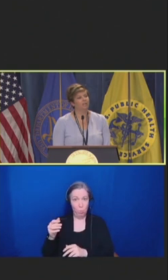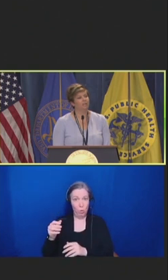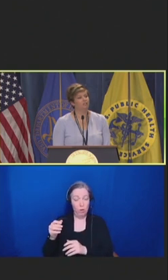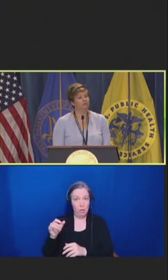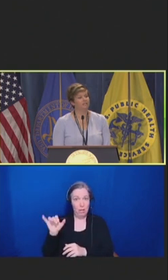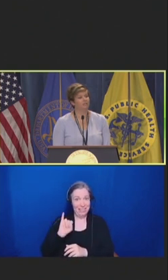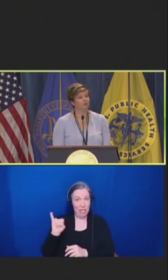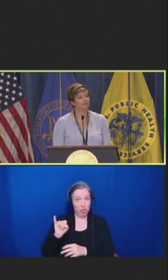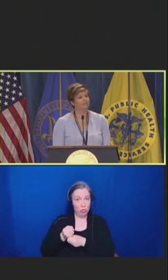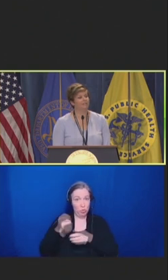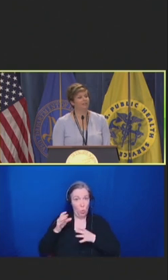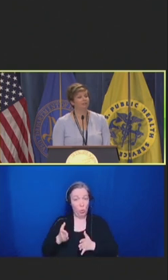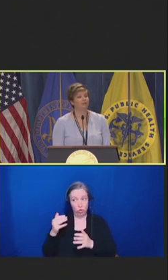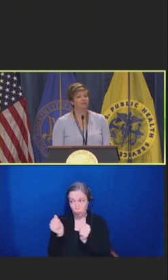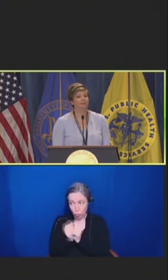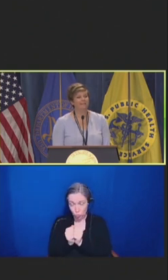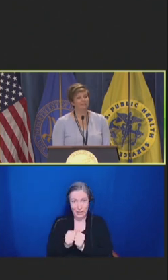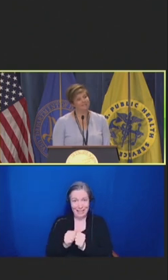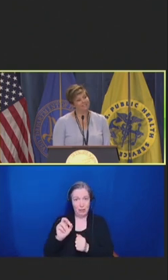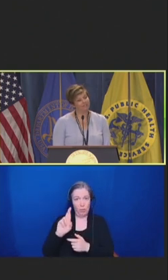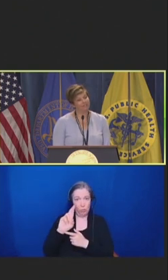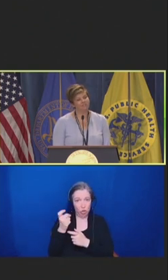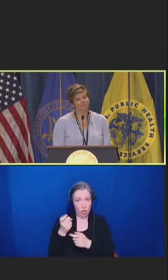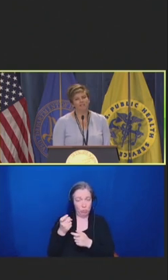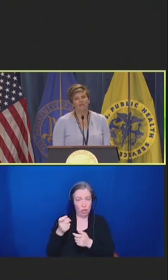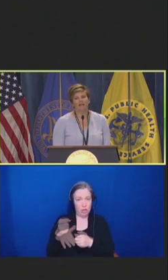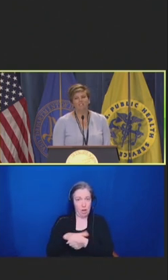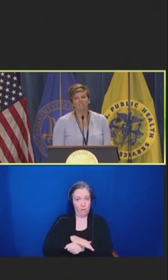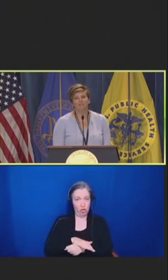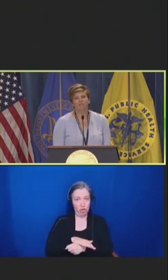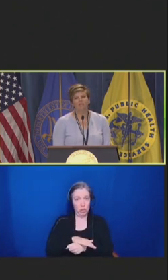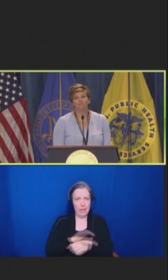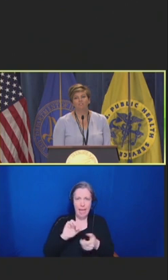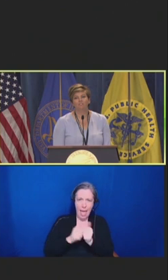So, how plans should be including it in their planned materials so that beneficiaries knew